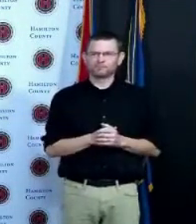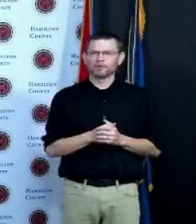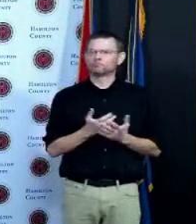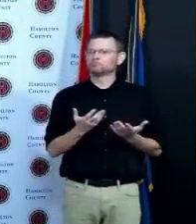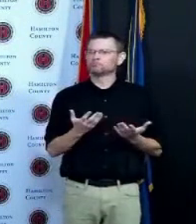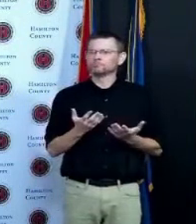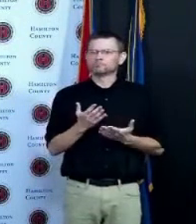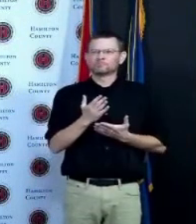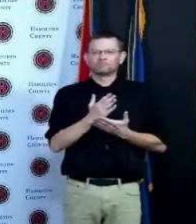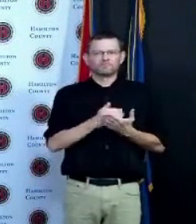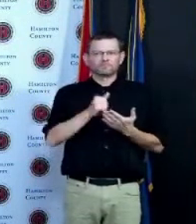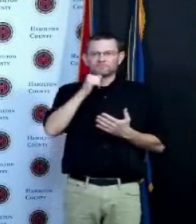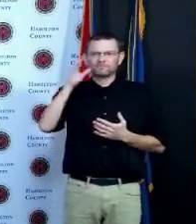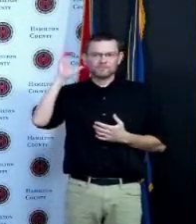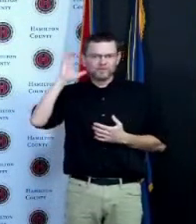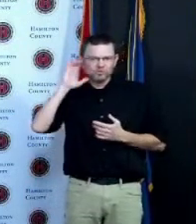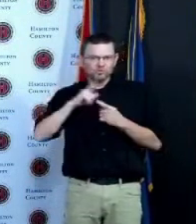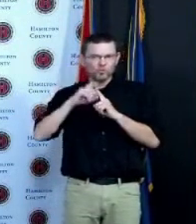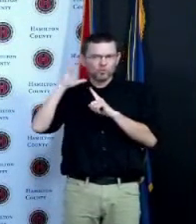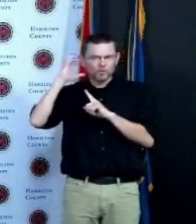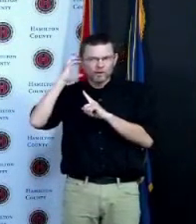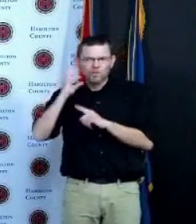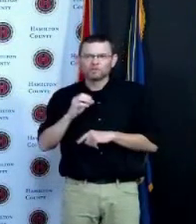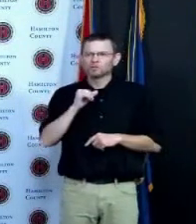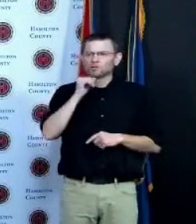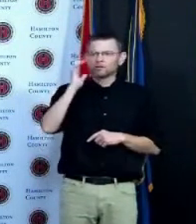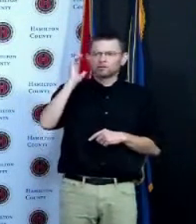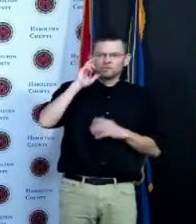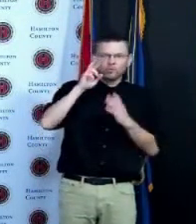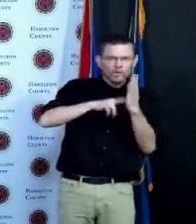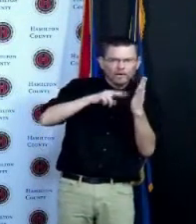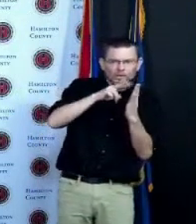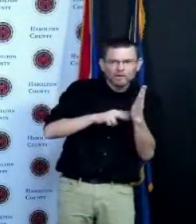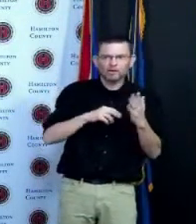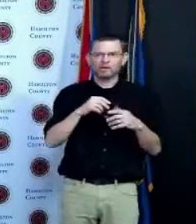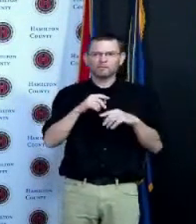television they don't read the Enquirer they're not watching you Greg me they're not watching anyone